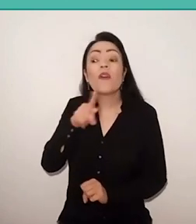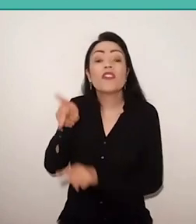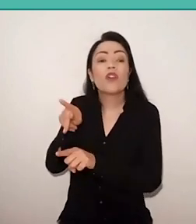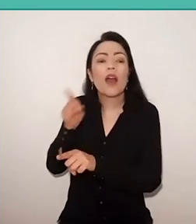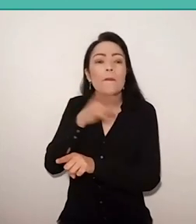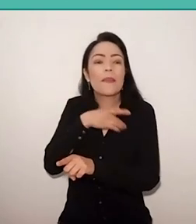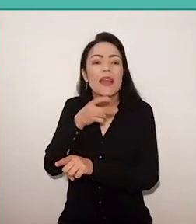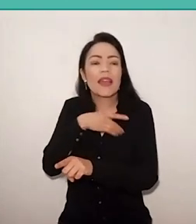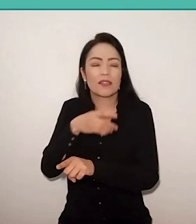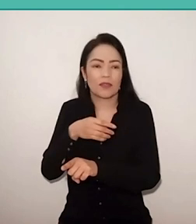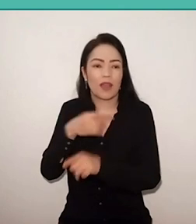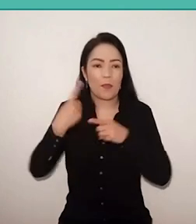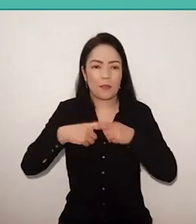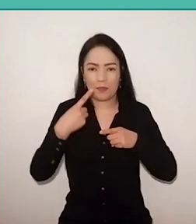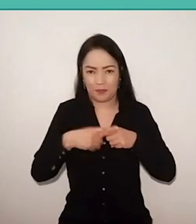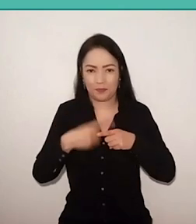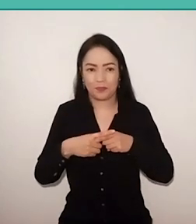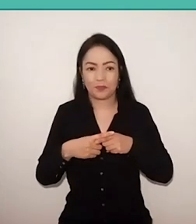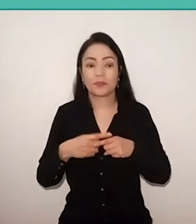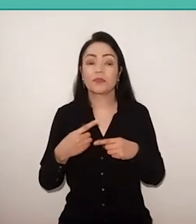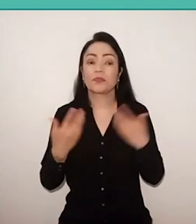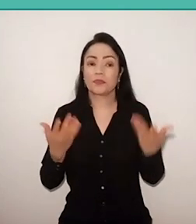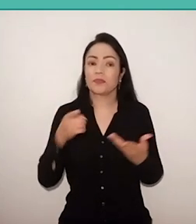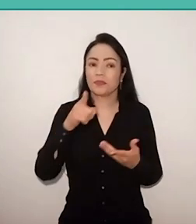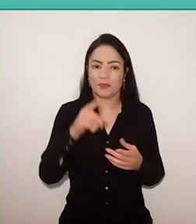Why? because when you will teach a Syrian refugee,